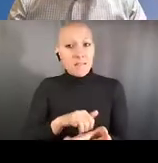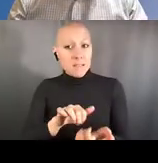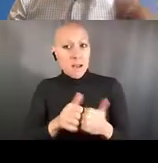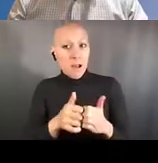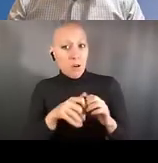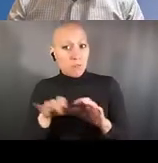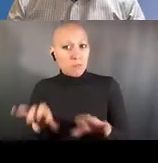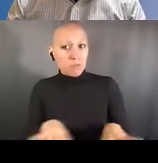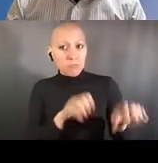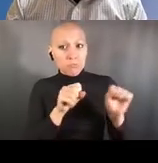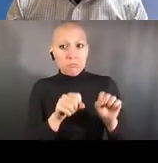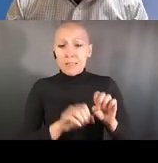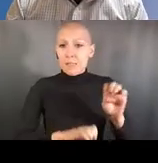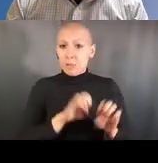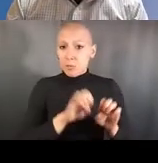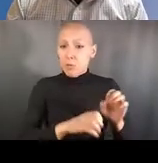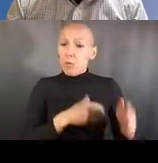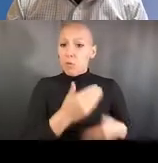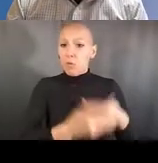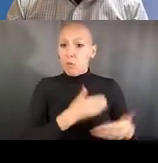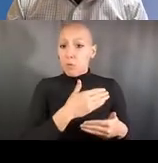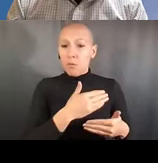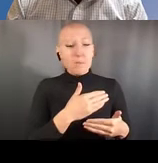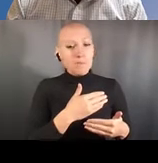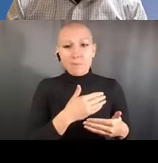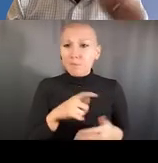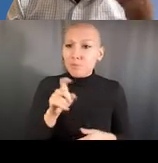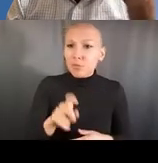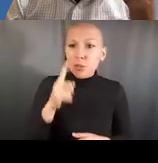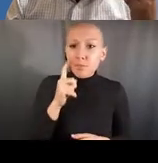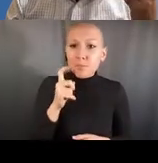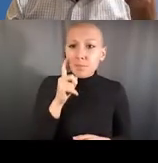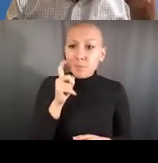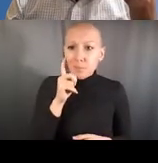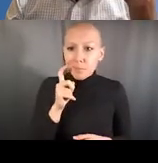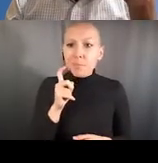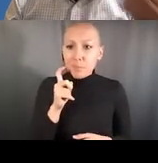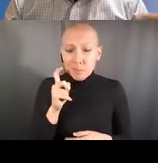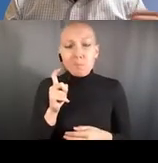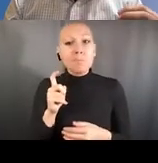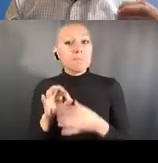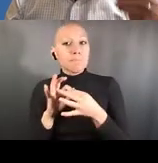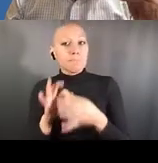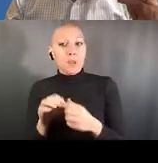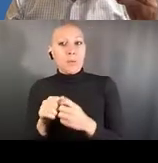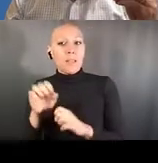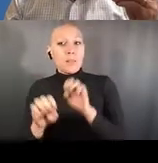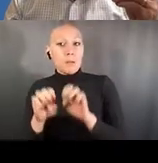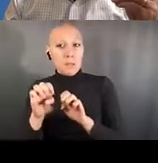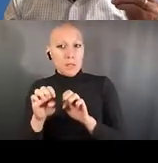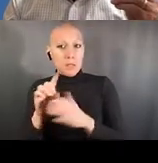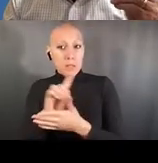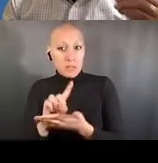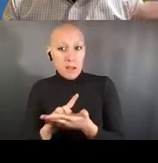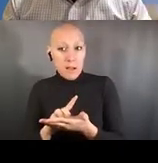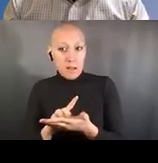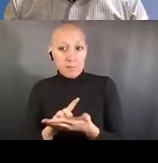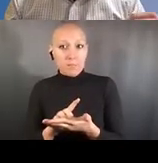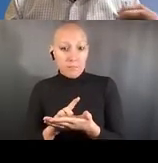and then be disseminated throughout the community. But by in large, the number of applications we've gotten has not been that great,